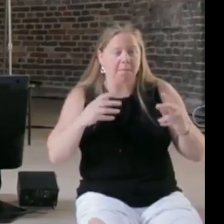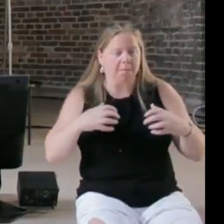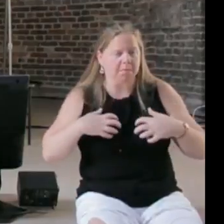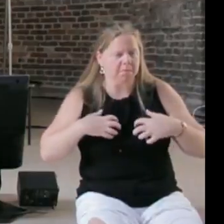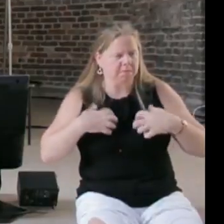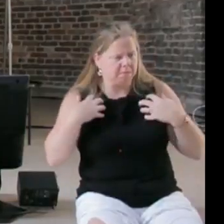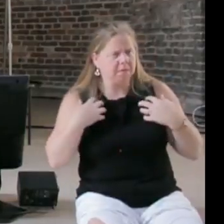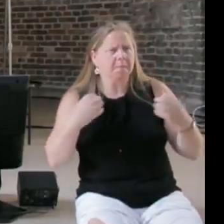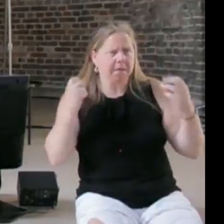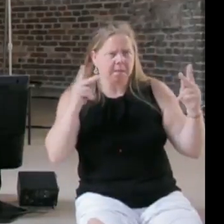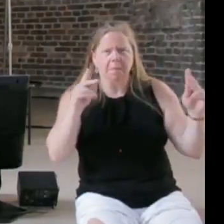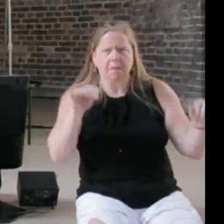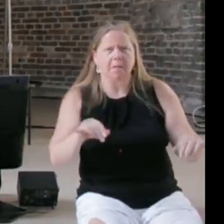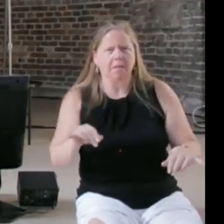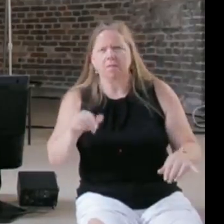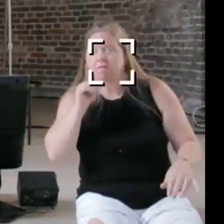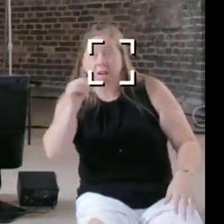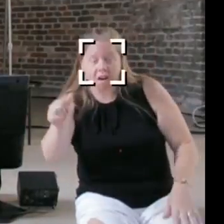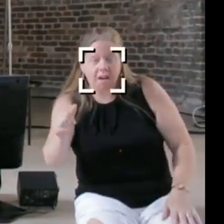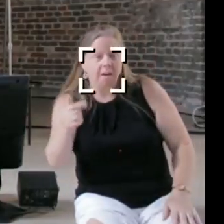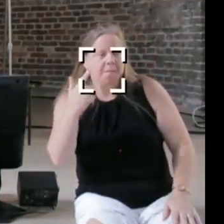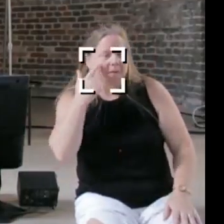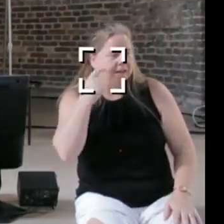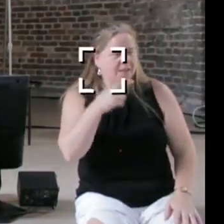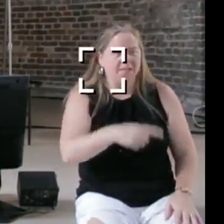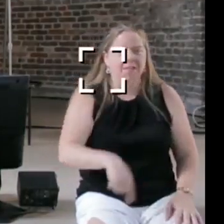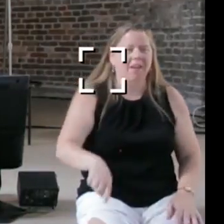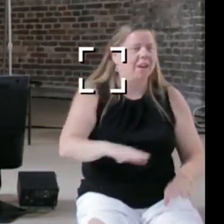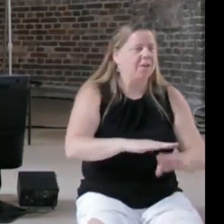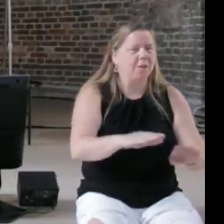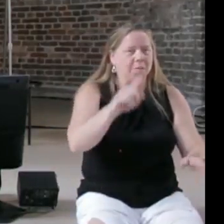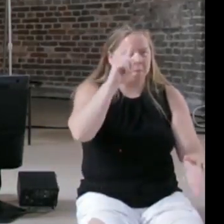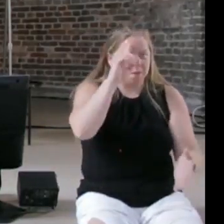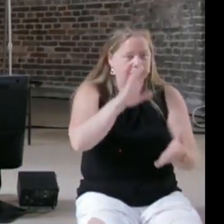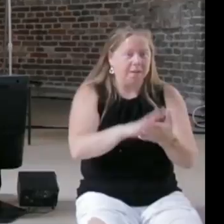people out there are not, is because they don't believe even if the data were disclosed